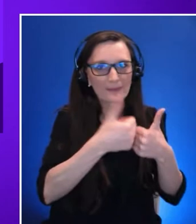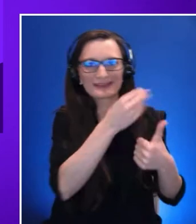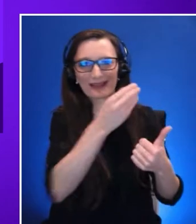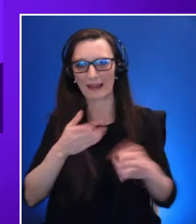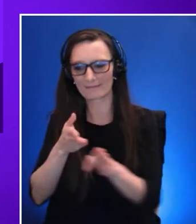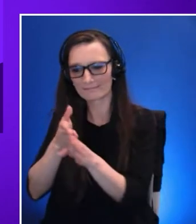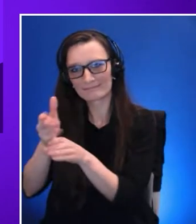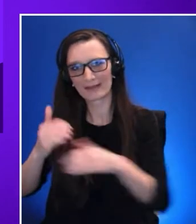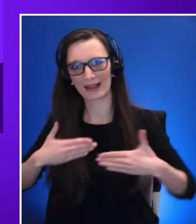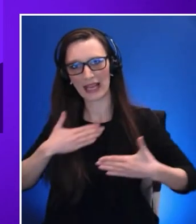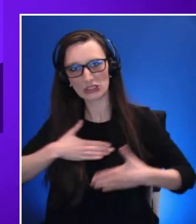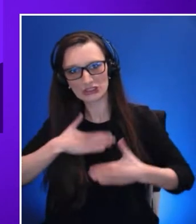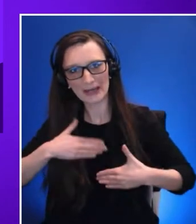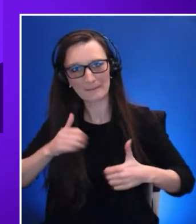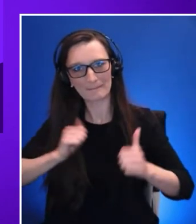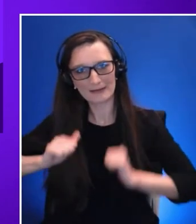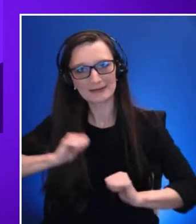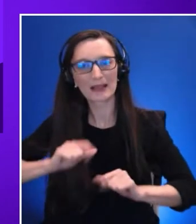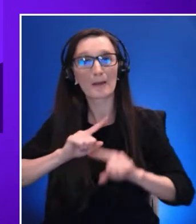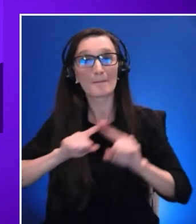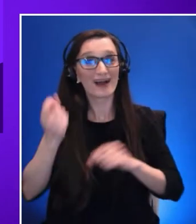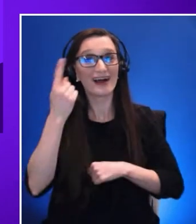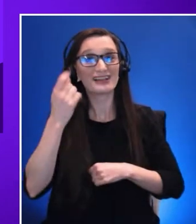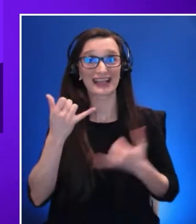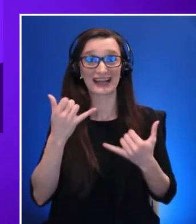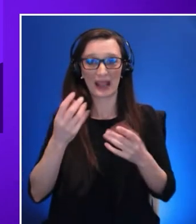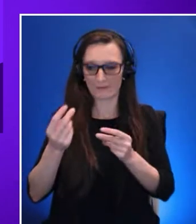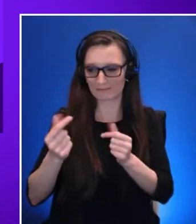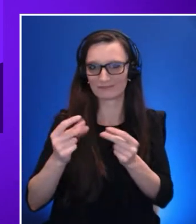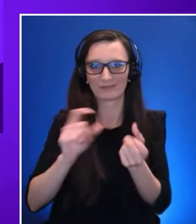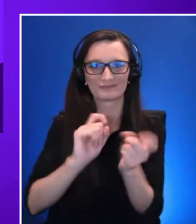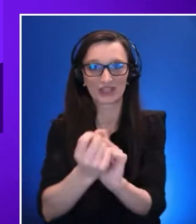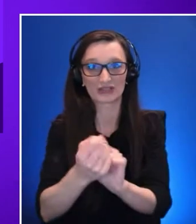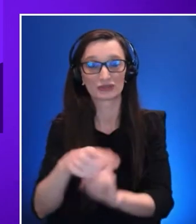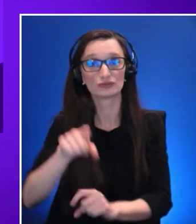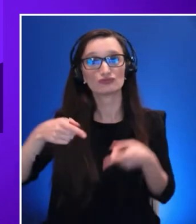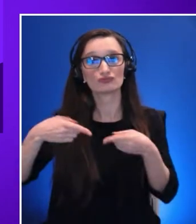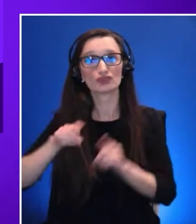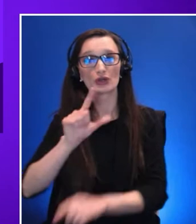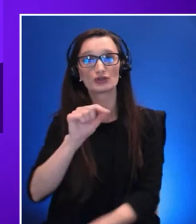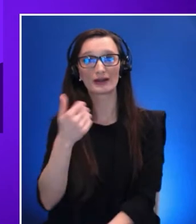During 2019 industrial spending on these tools began to overtake consumer spending